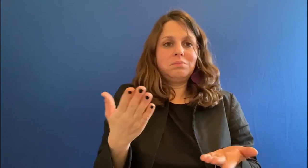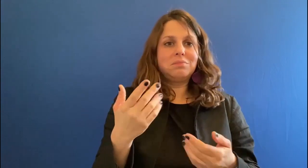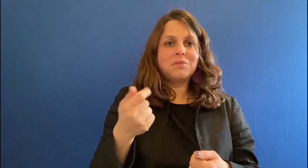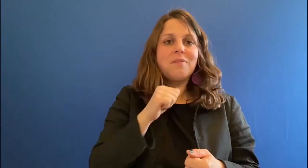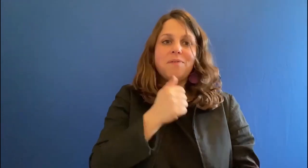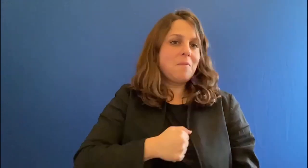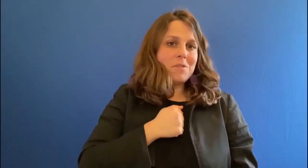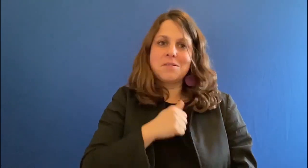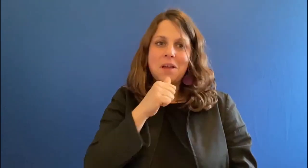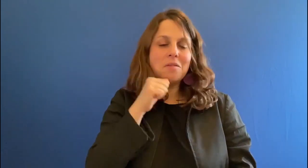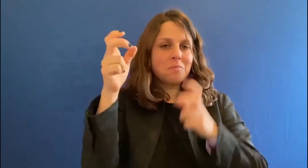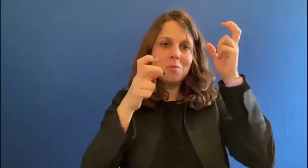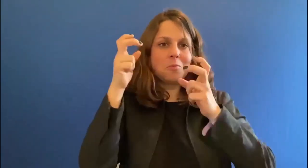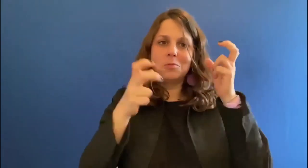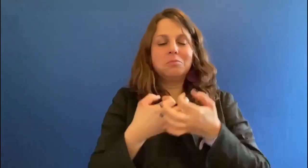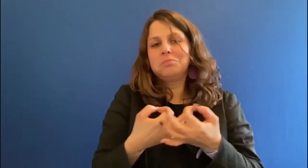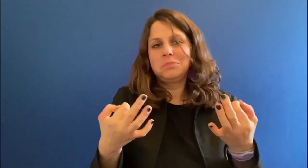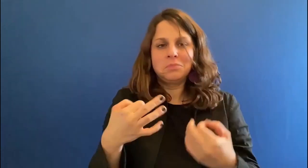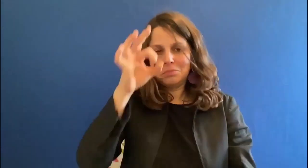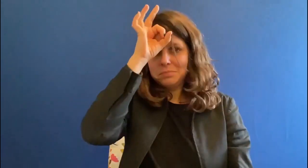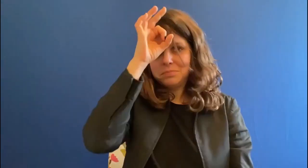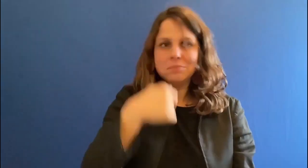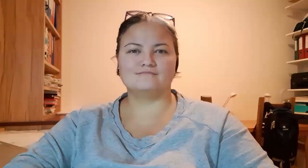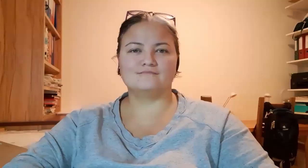I don´t miss any noises...nothing. I don´t know...